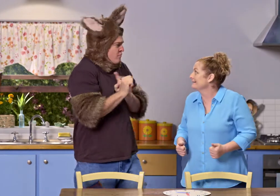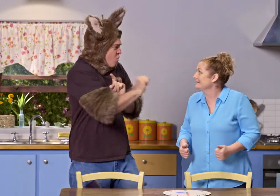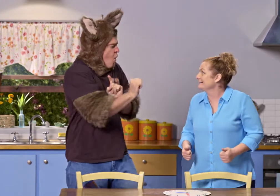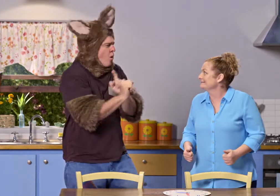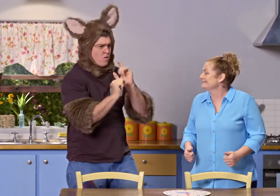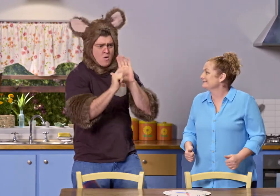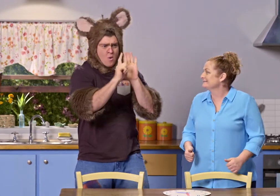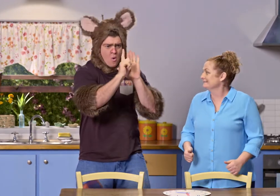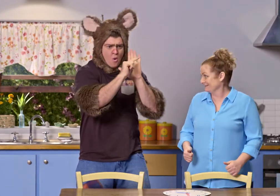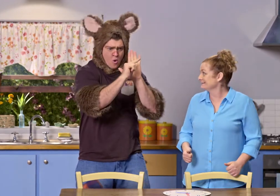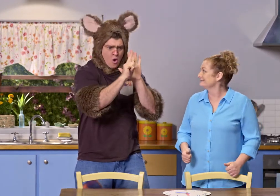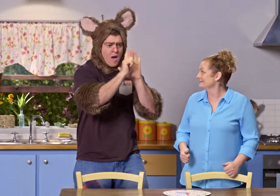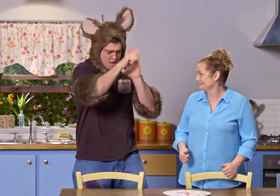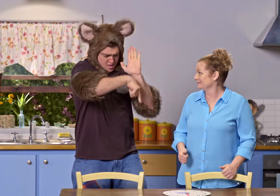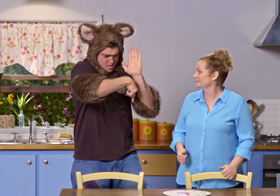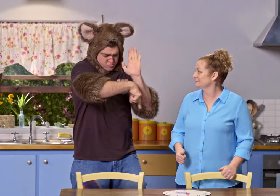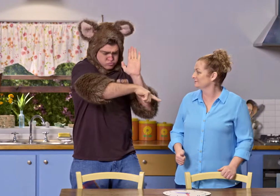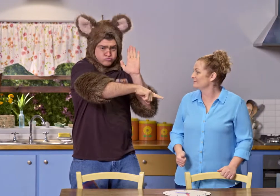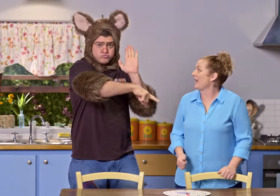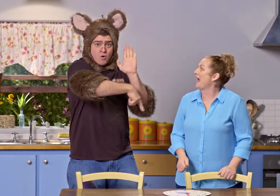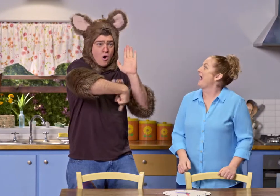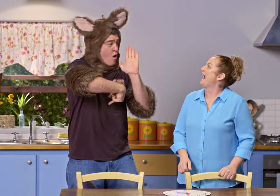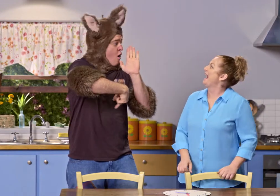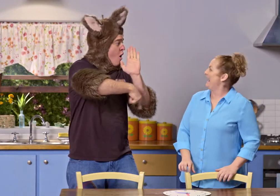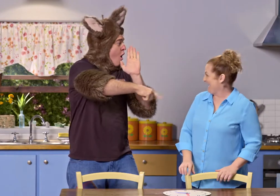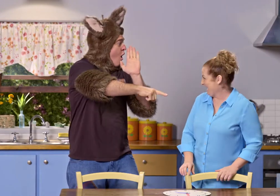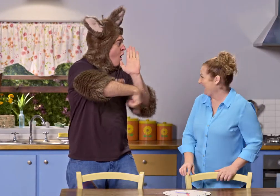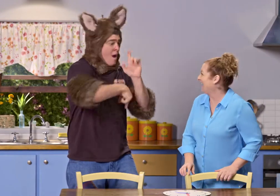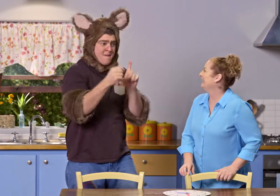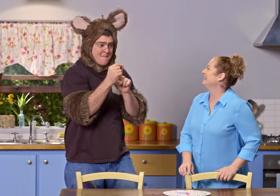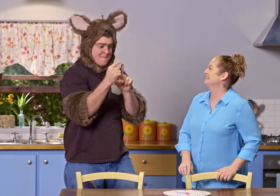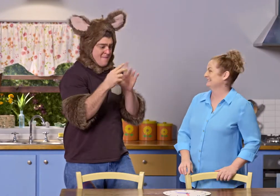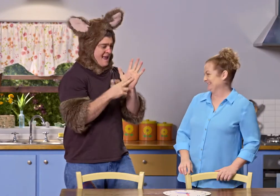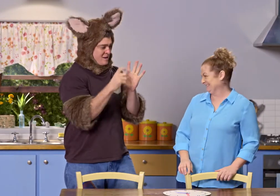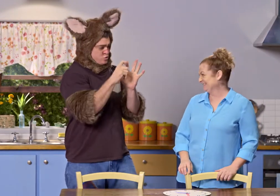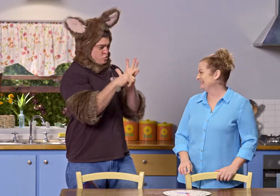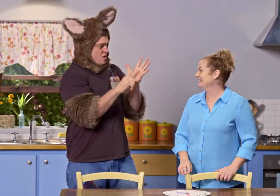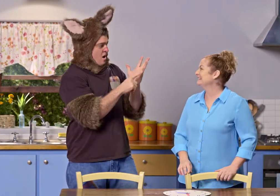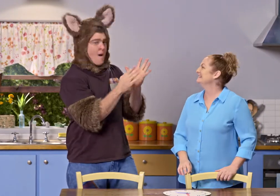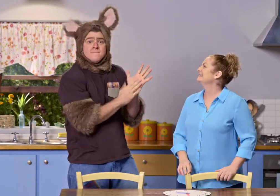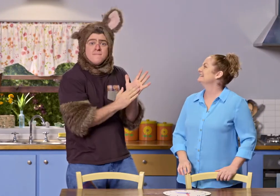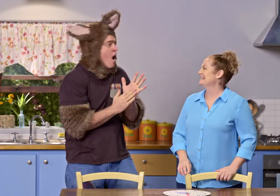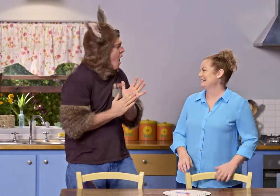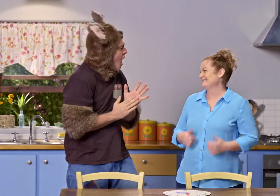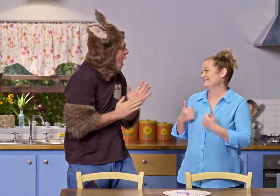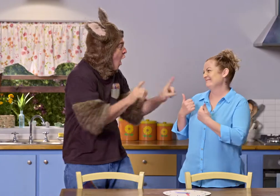It's like your clock, but instead of ticking, it's got a pendulum. Ah.